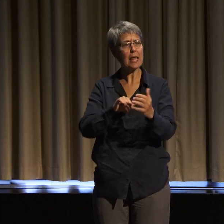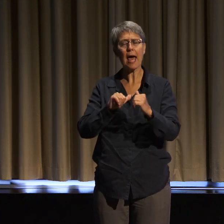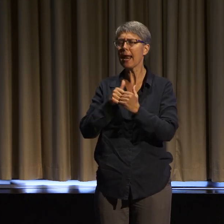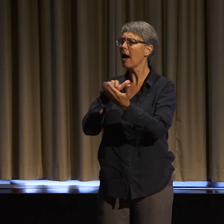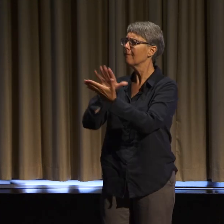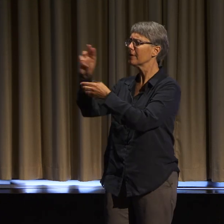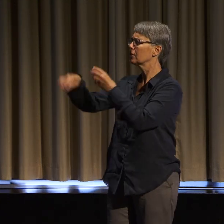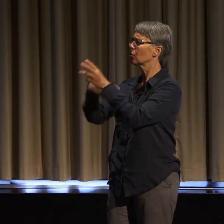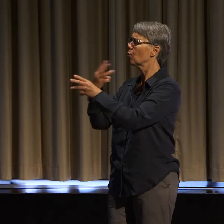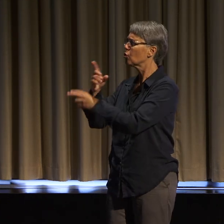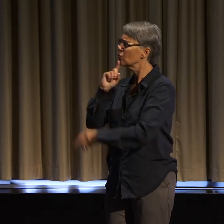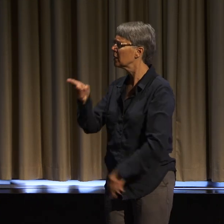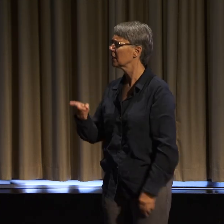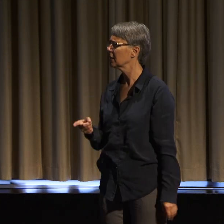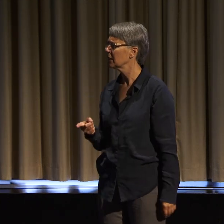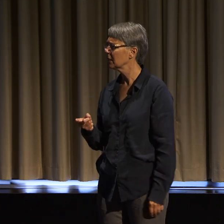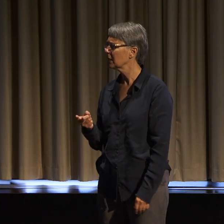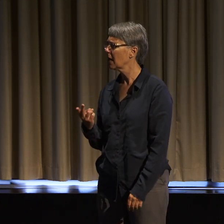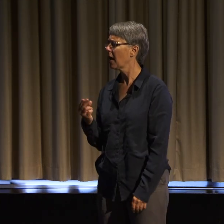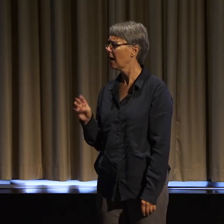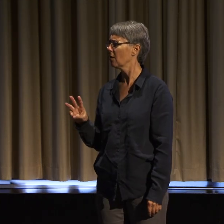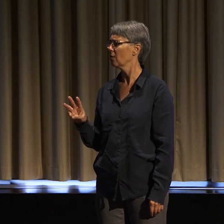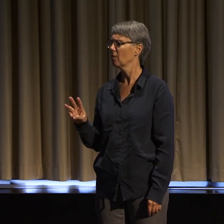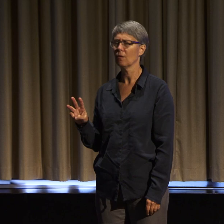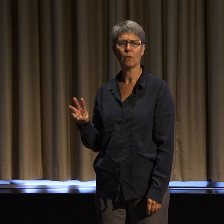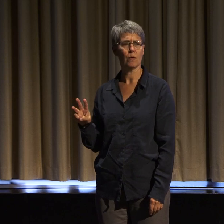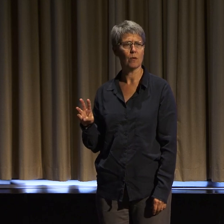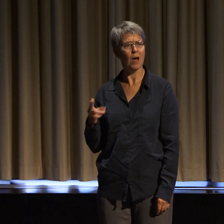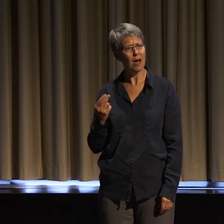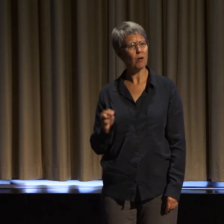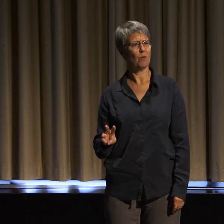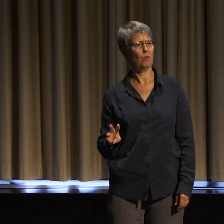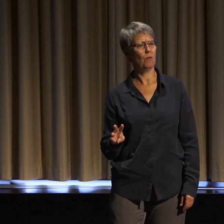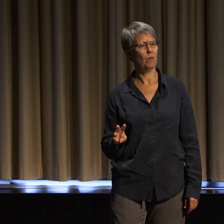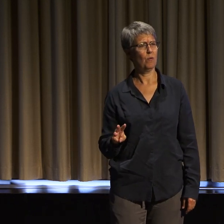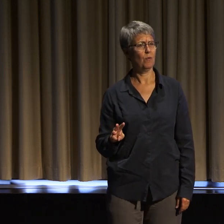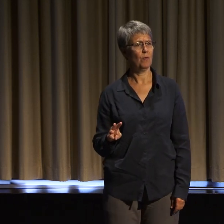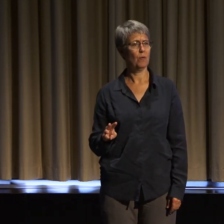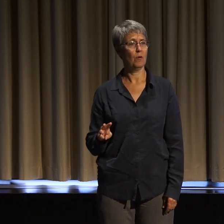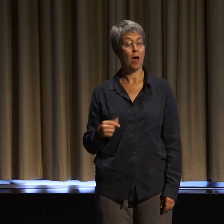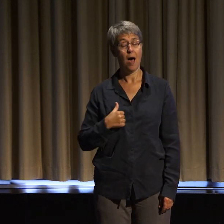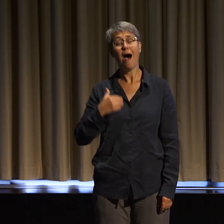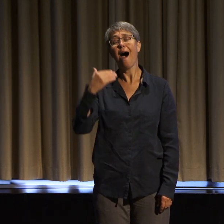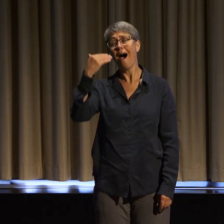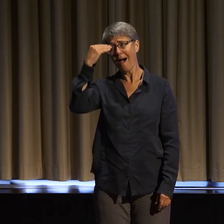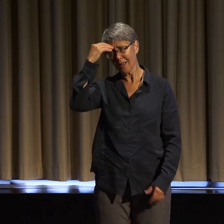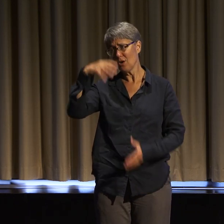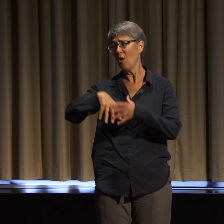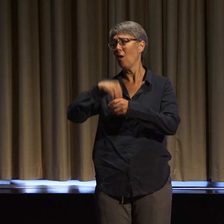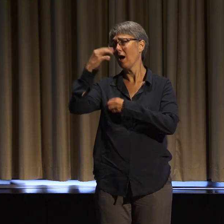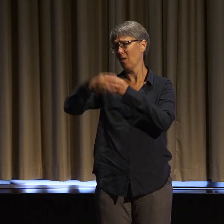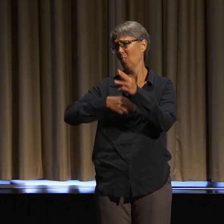out? Because I know it's bad out there, you all. It's really, really bad.